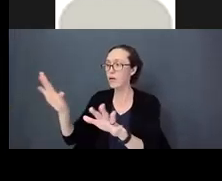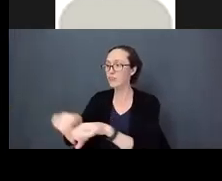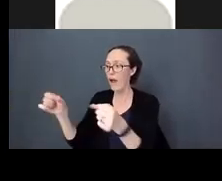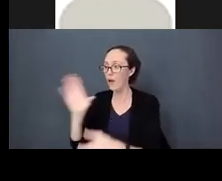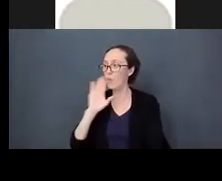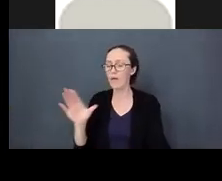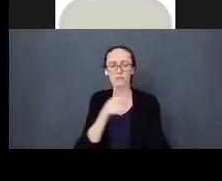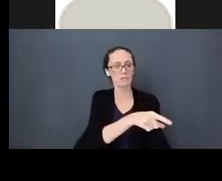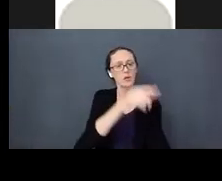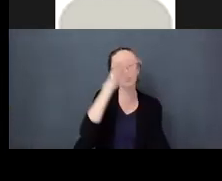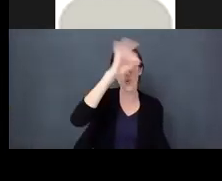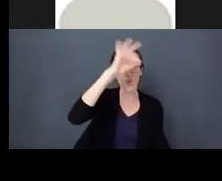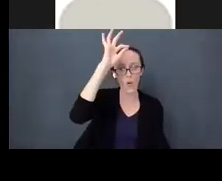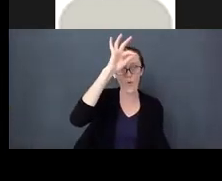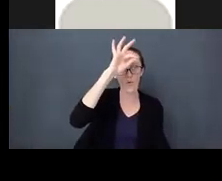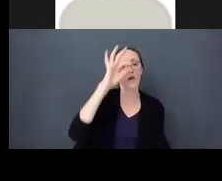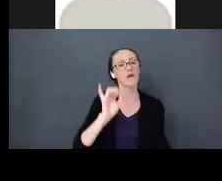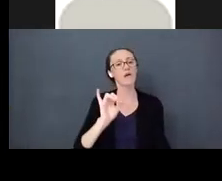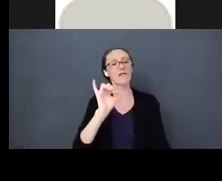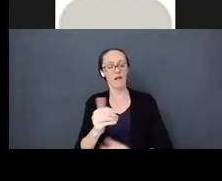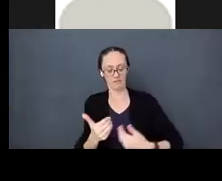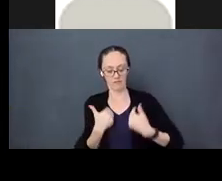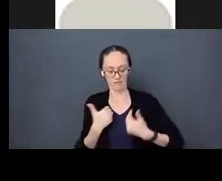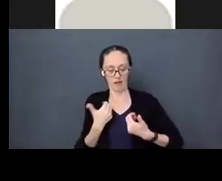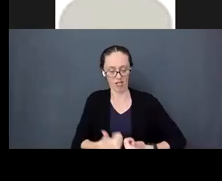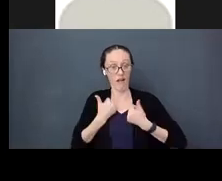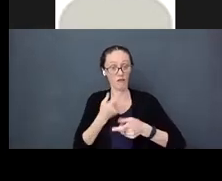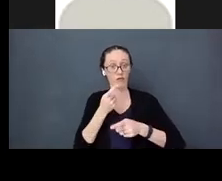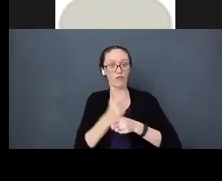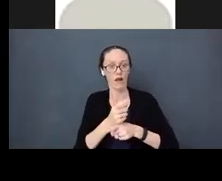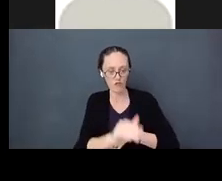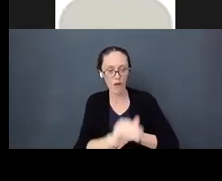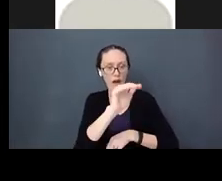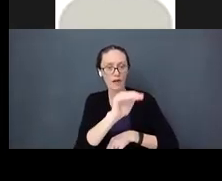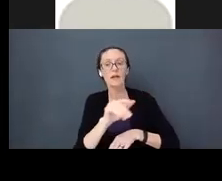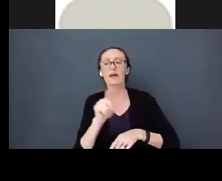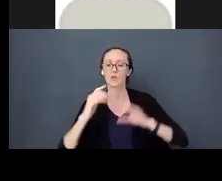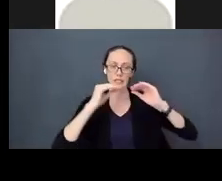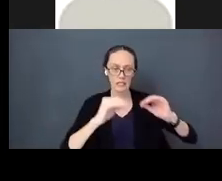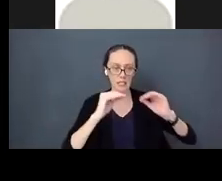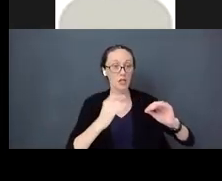what early life is. It's teaching them if you do that this happens; there are consequences they